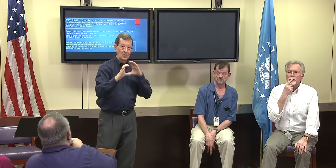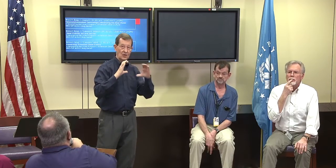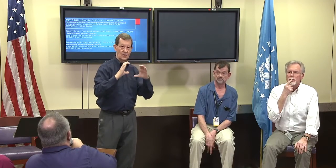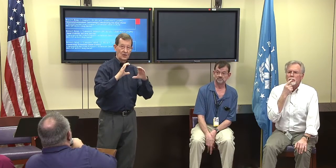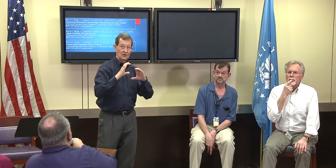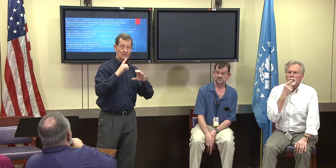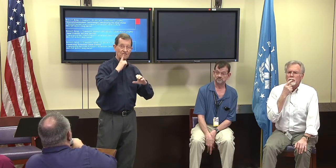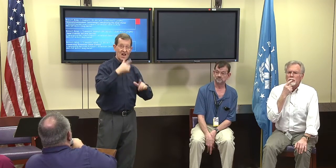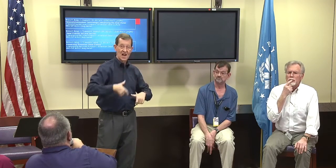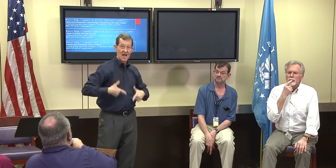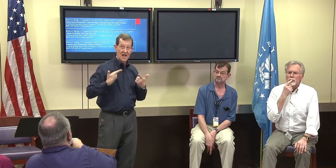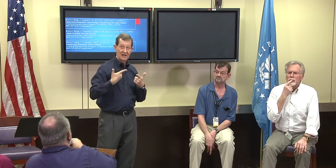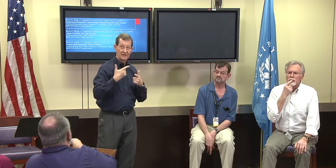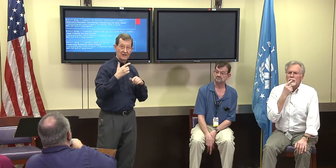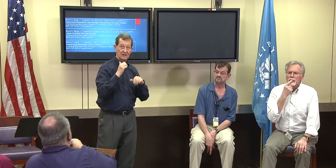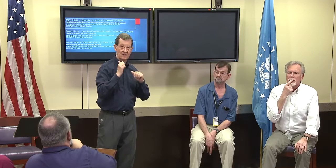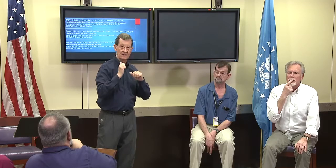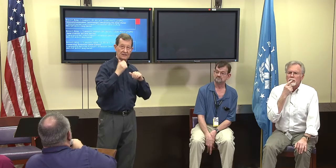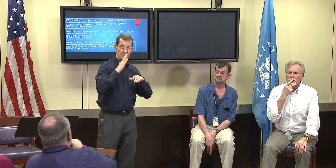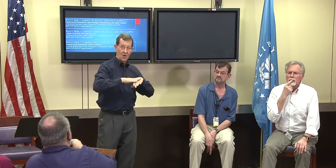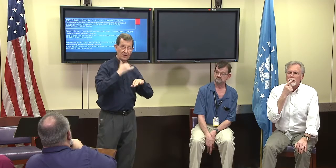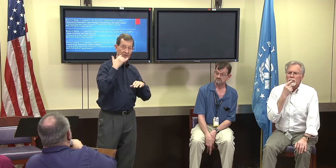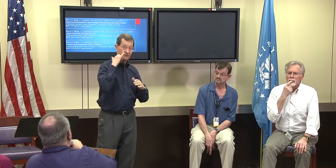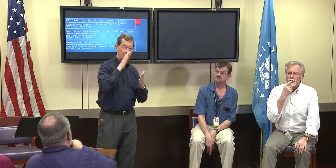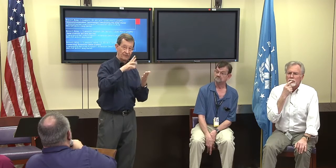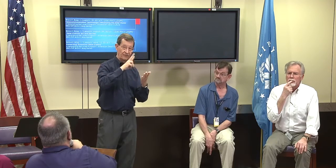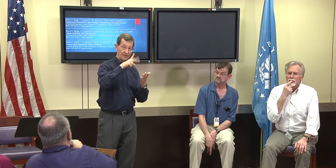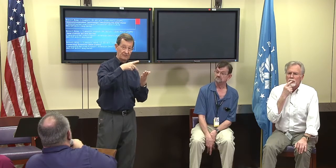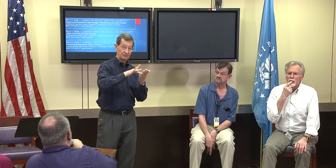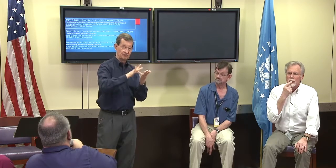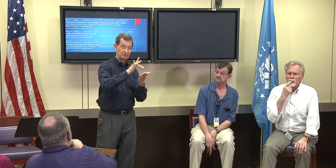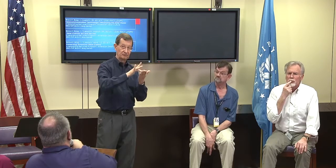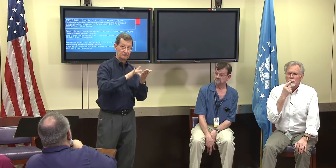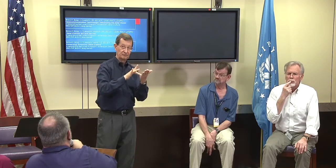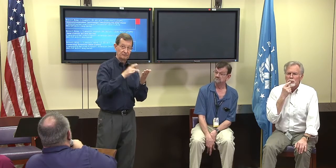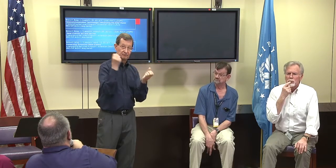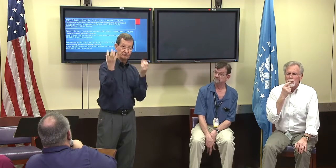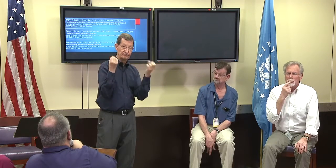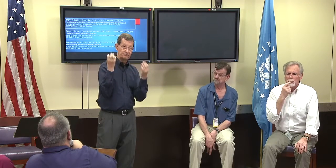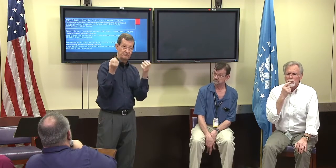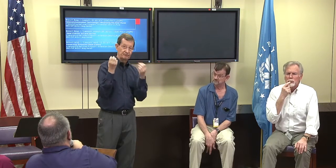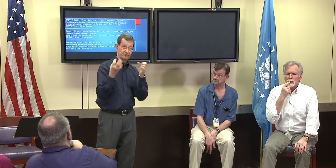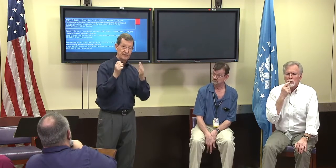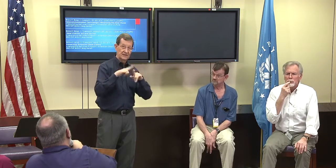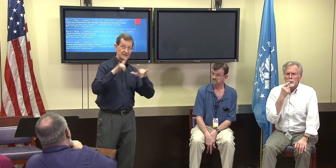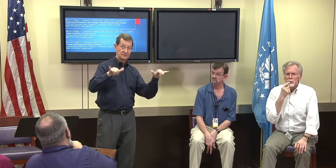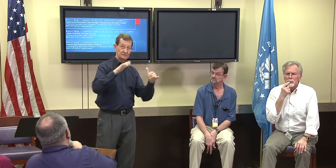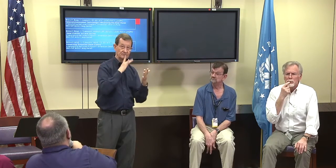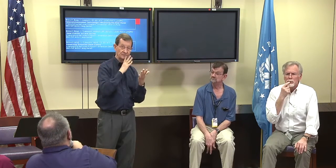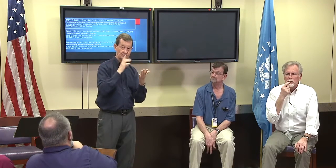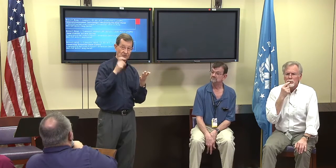So what about personal communication in a real-life time on the video phones or texting,